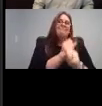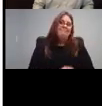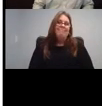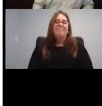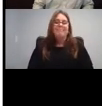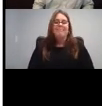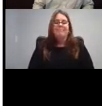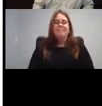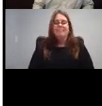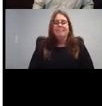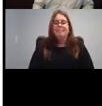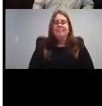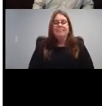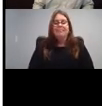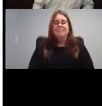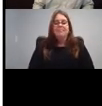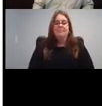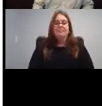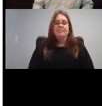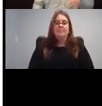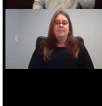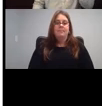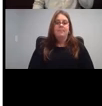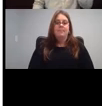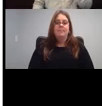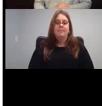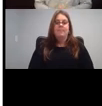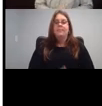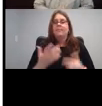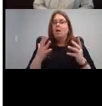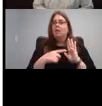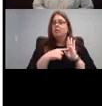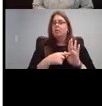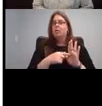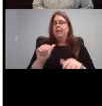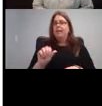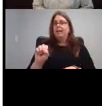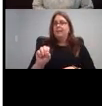I already showed this one American Society for deaf children, their ASL